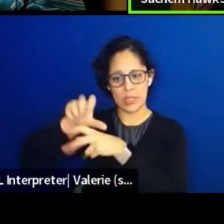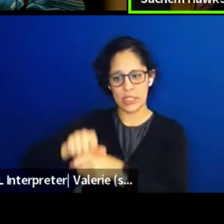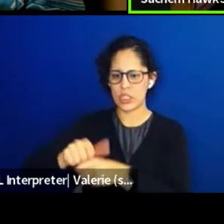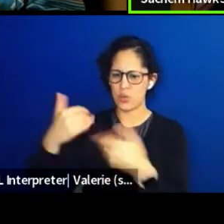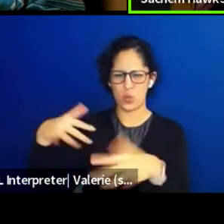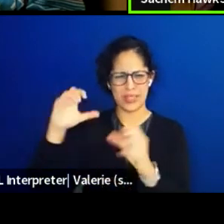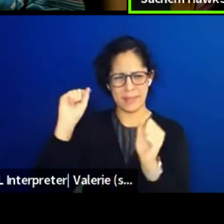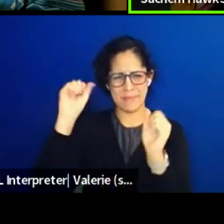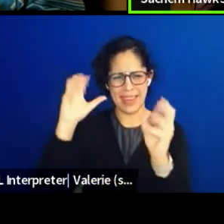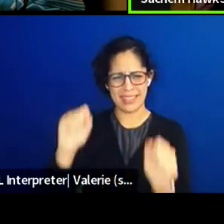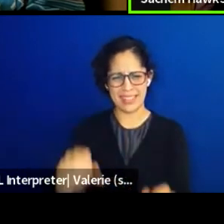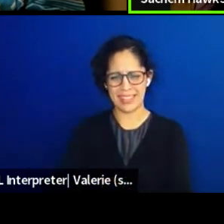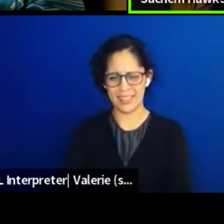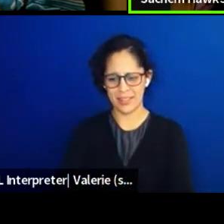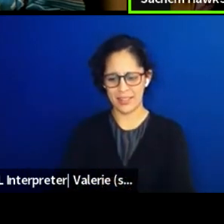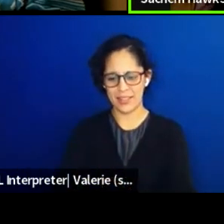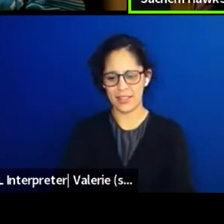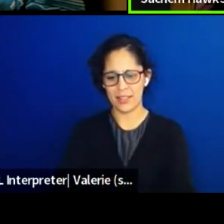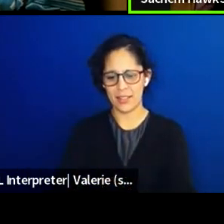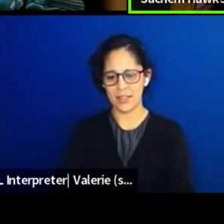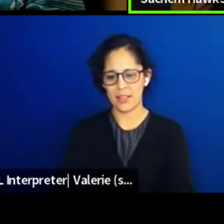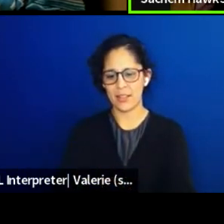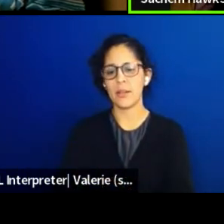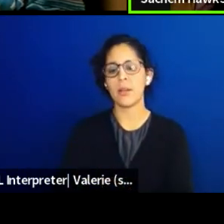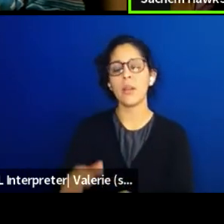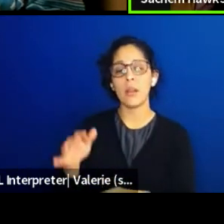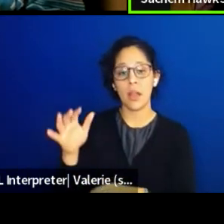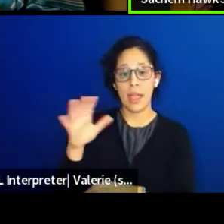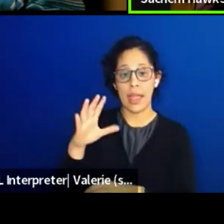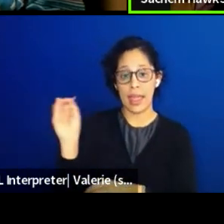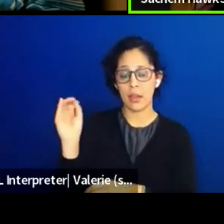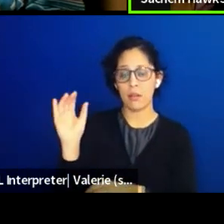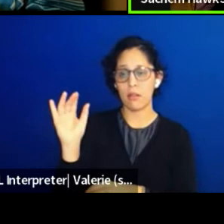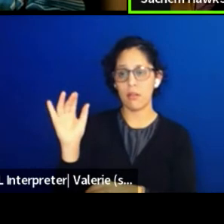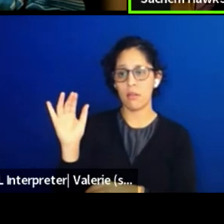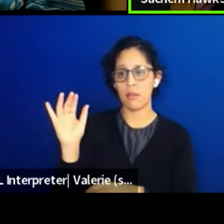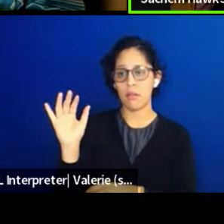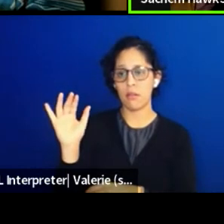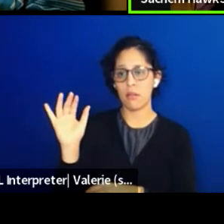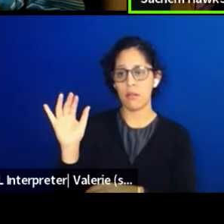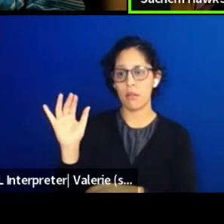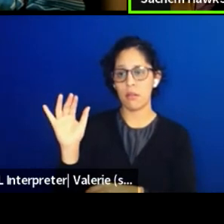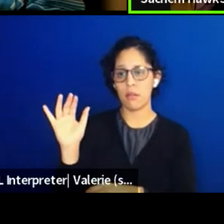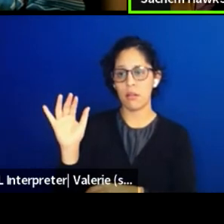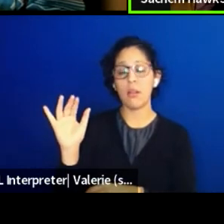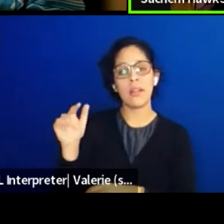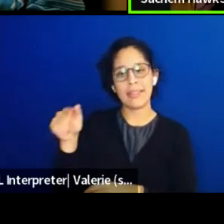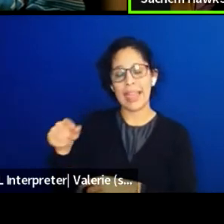And they talked about, I think we heard about a powerhouse and stuff like that.